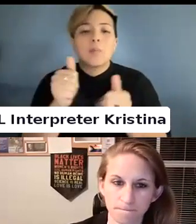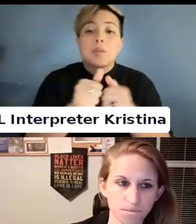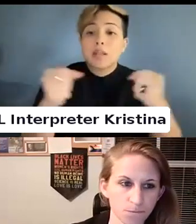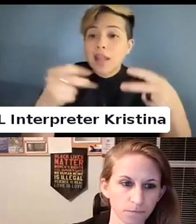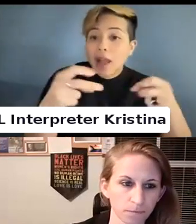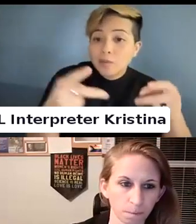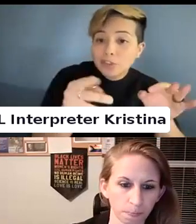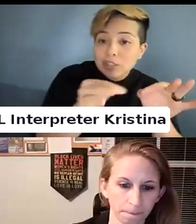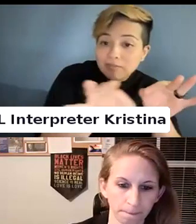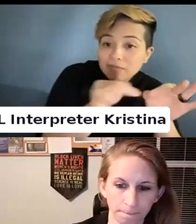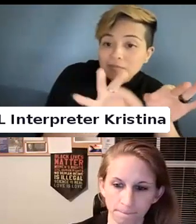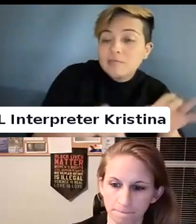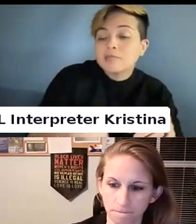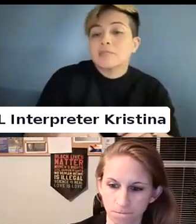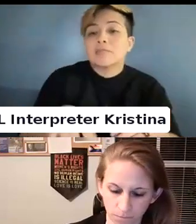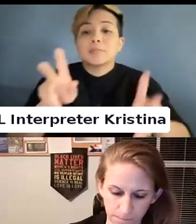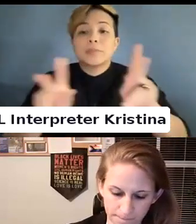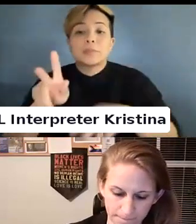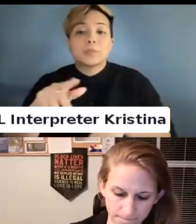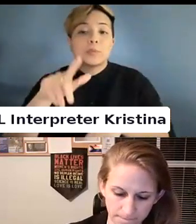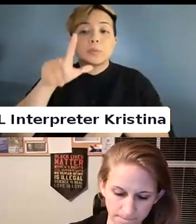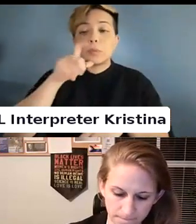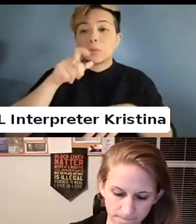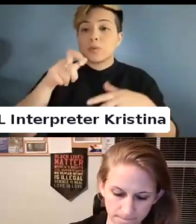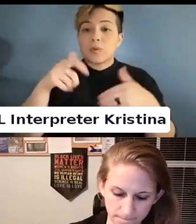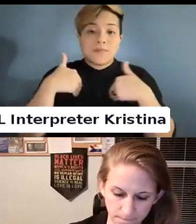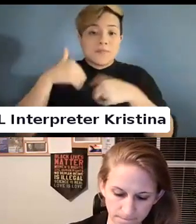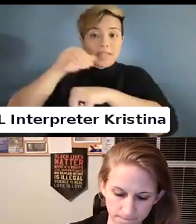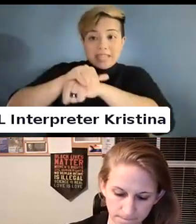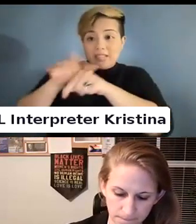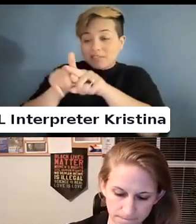With people who have English as a second language.